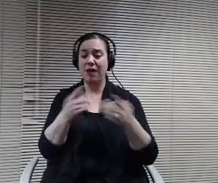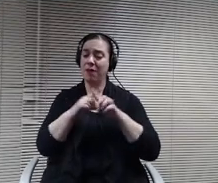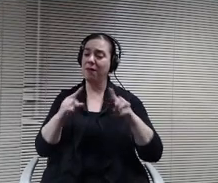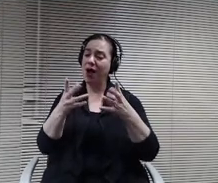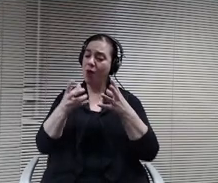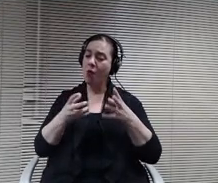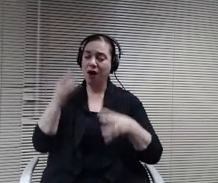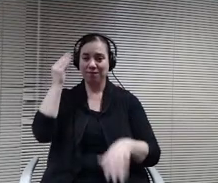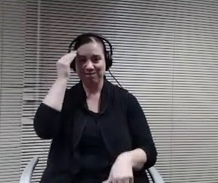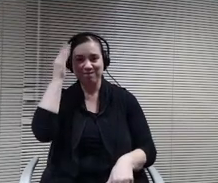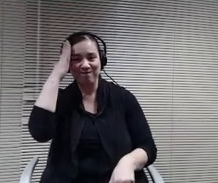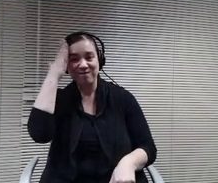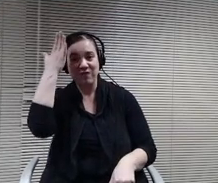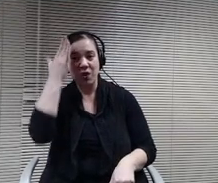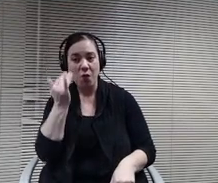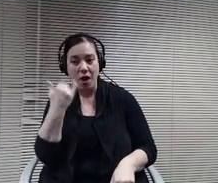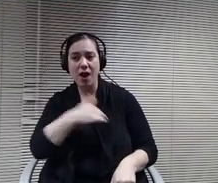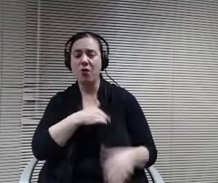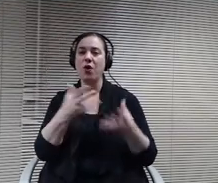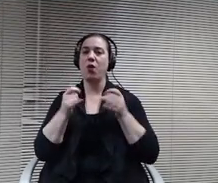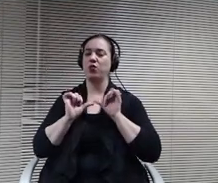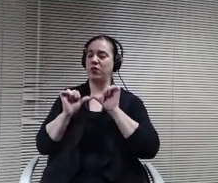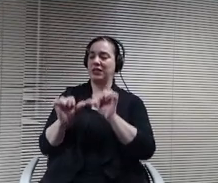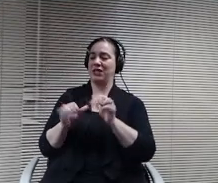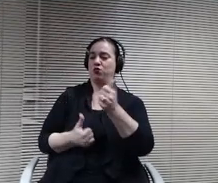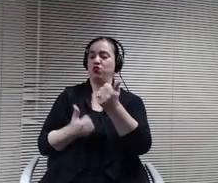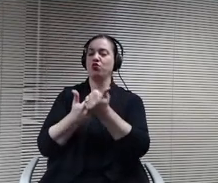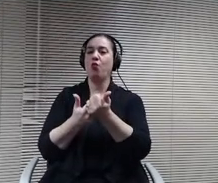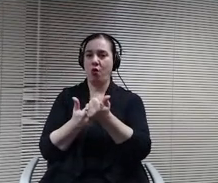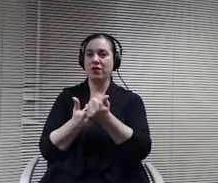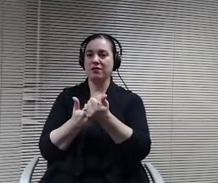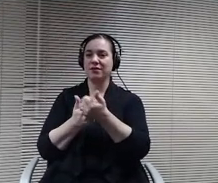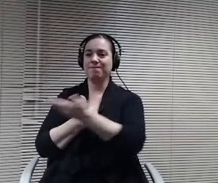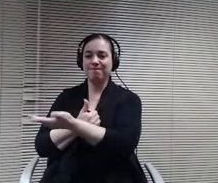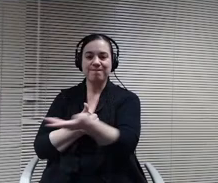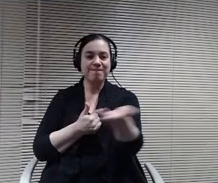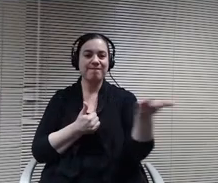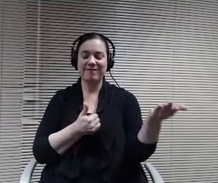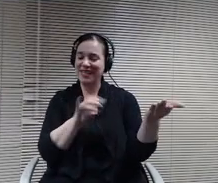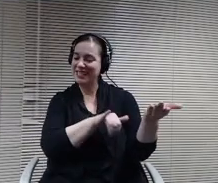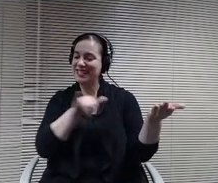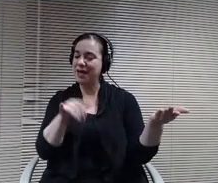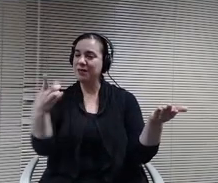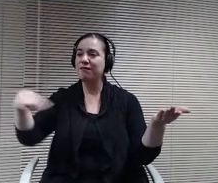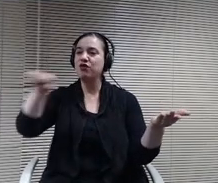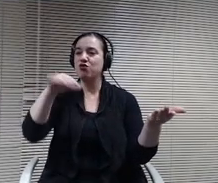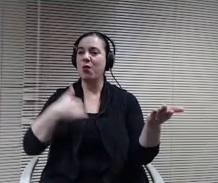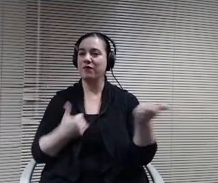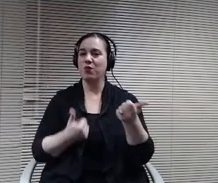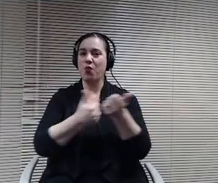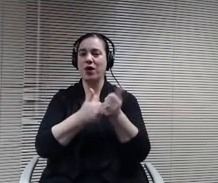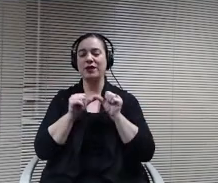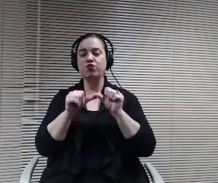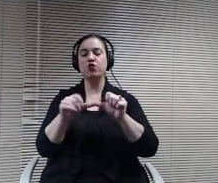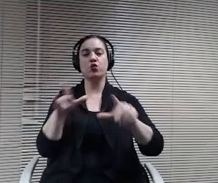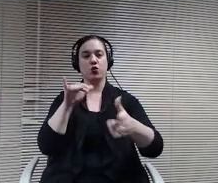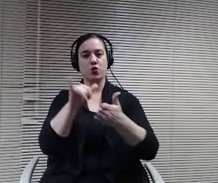we we want to continue to support all of them as you have and continue to do that. So thank you for for hearing that